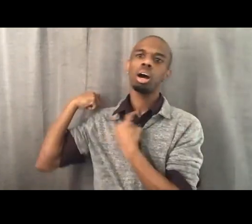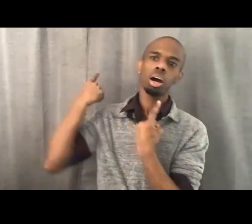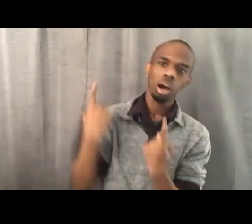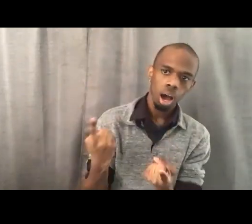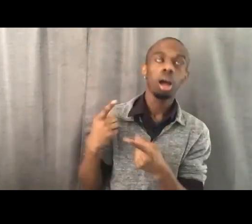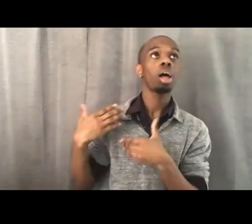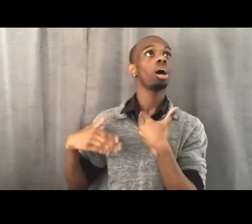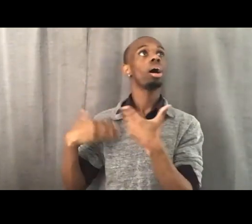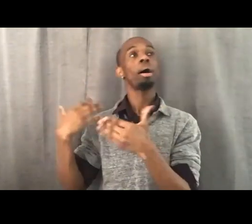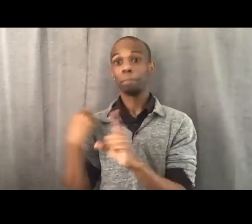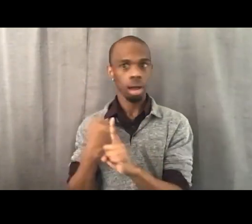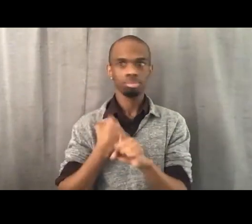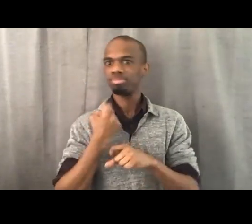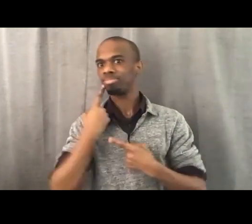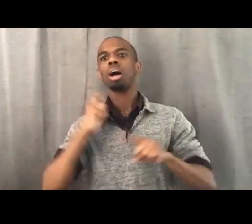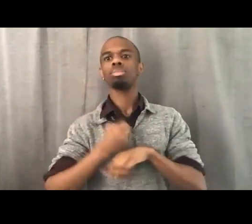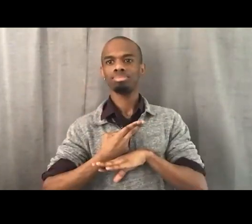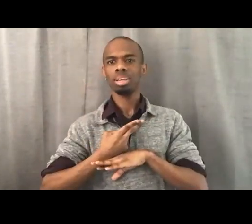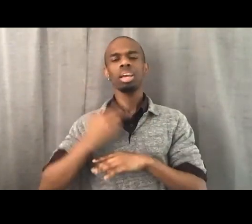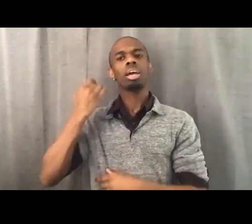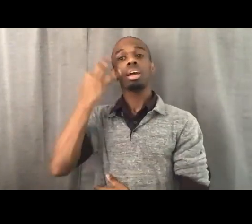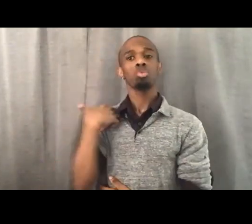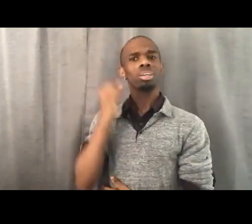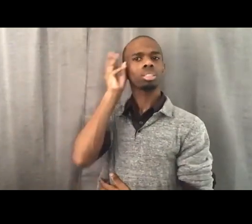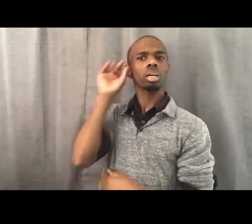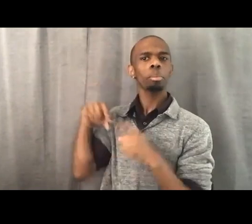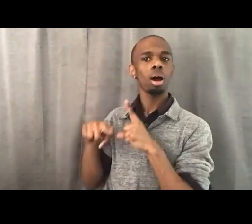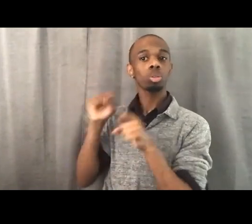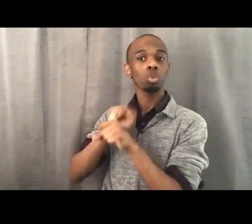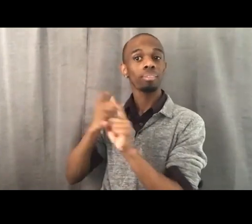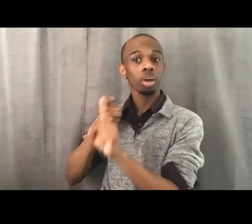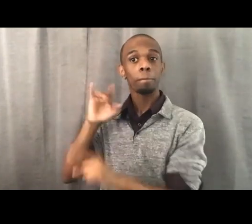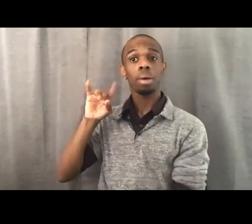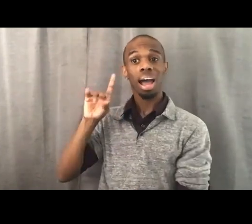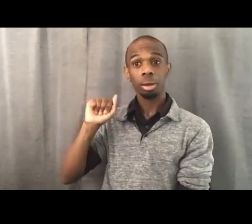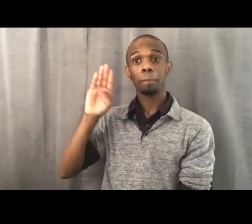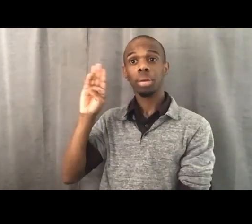and the work of the Black Club Women and Mary Church Terrelle